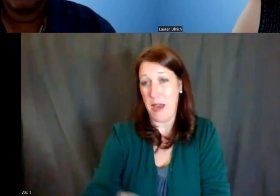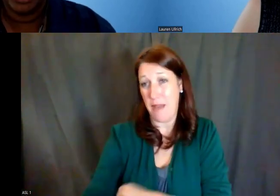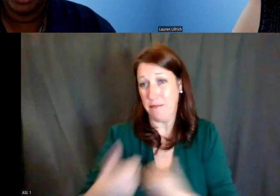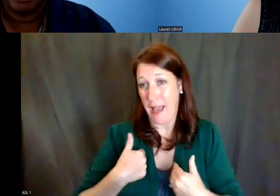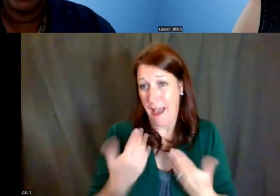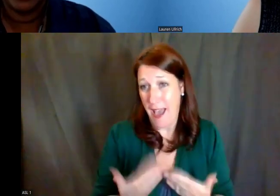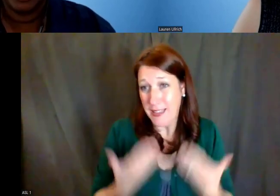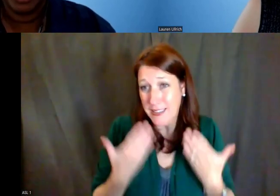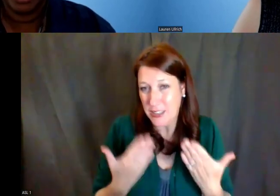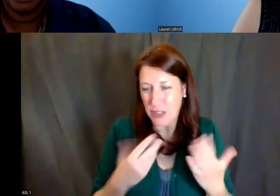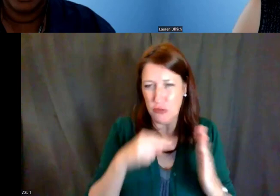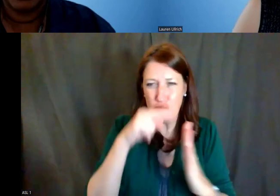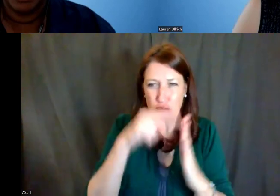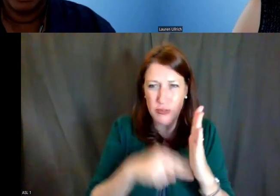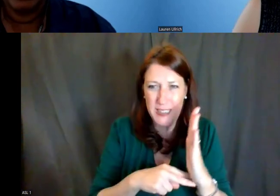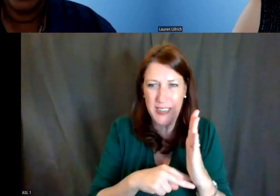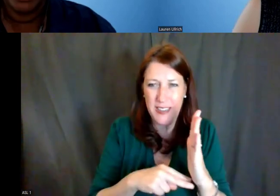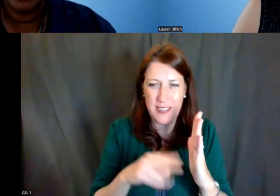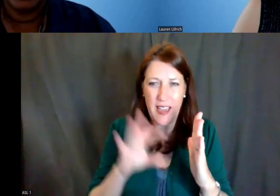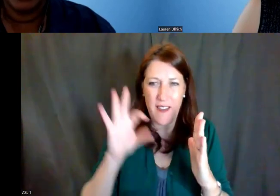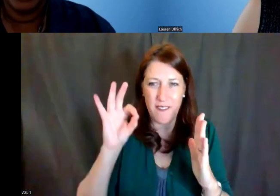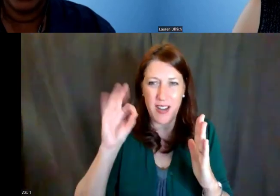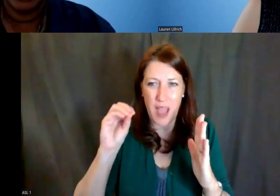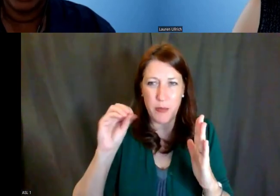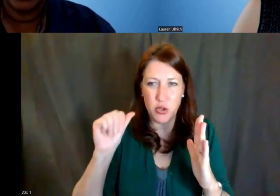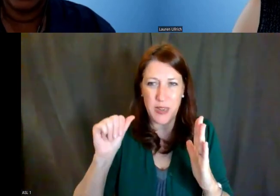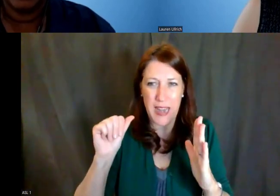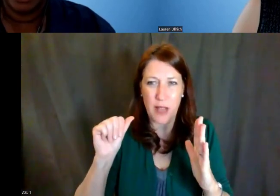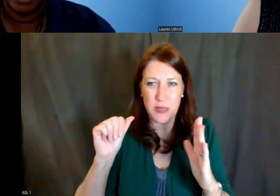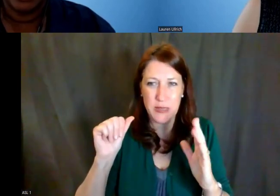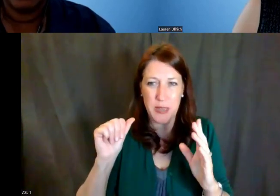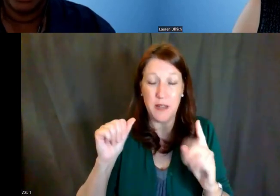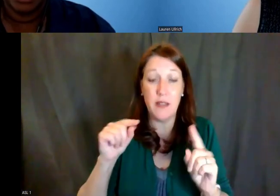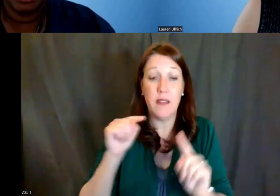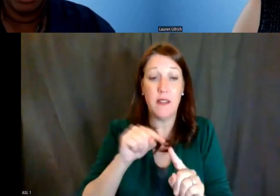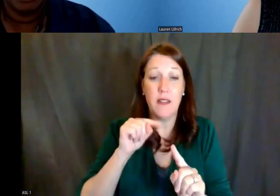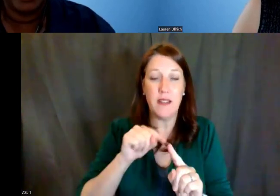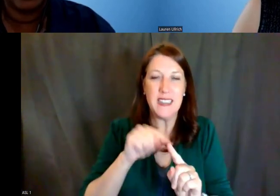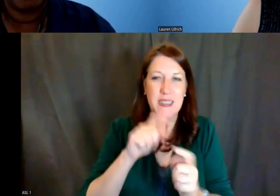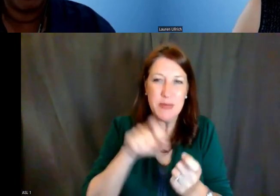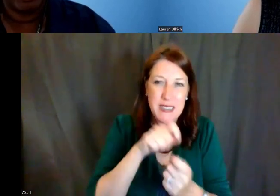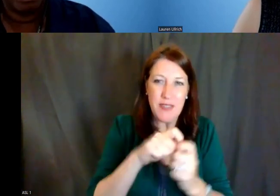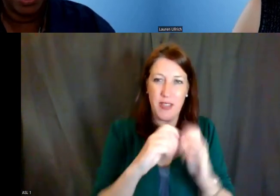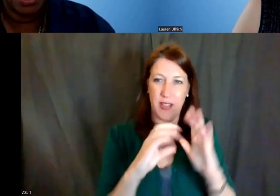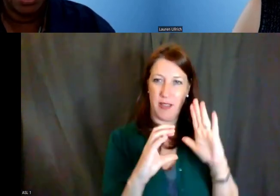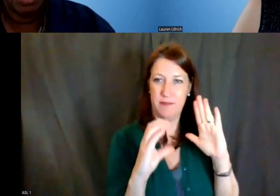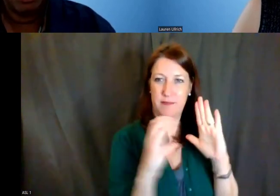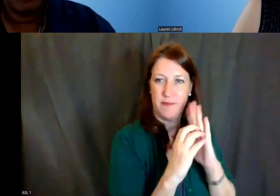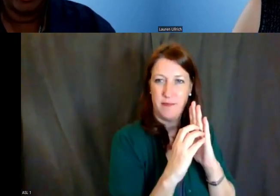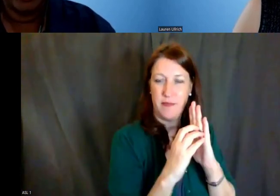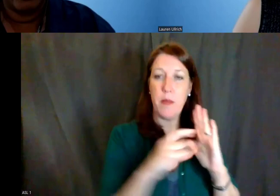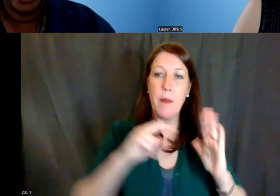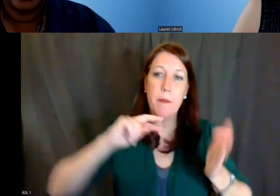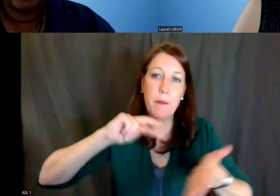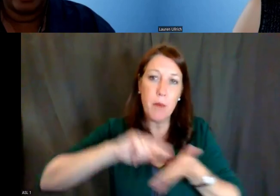the funding opportunity announcement, particularly the section of the announcement that talks about the purpose for the grant.